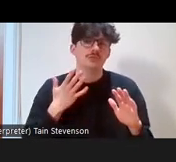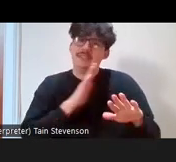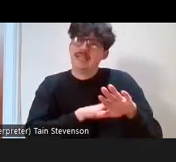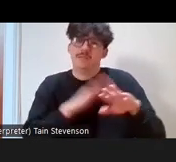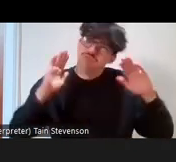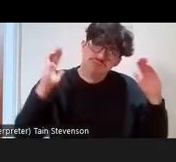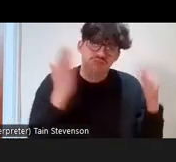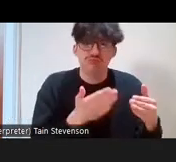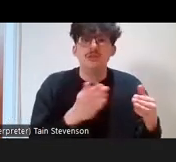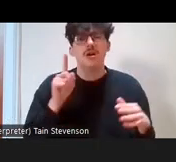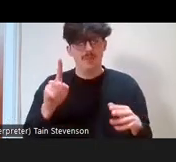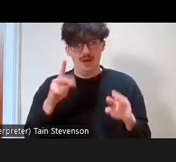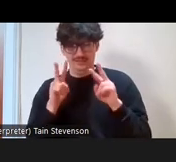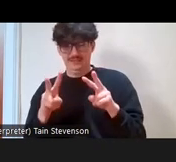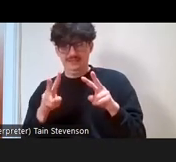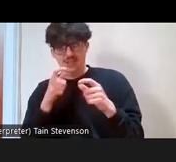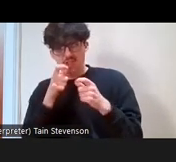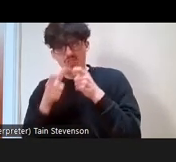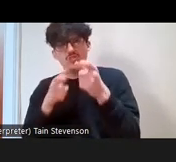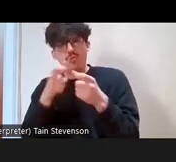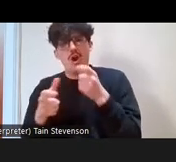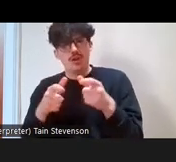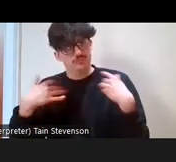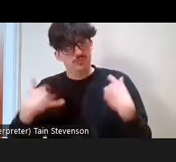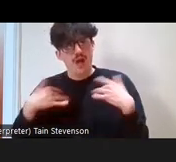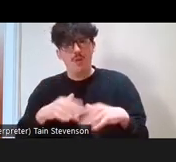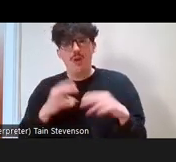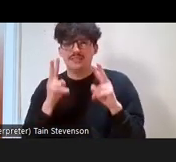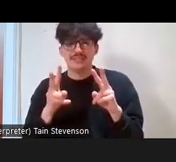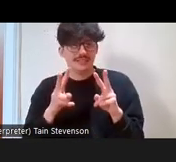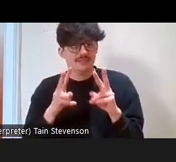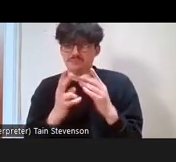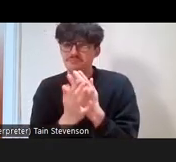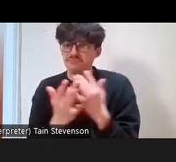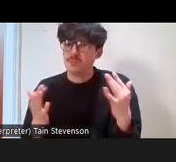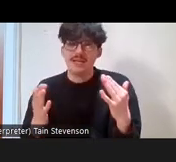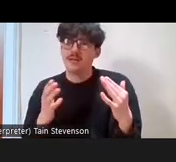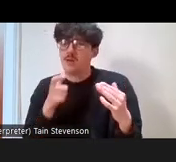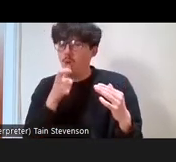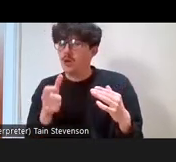is a brilliant word cloud, I can see like lots of things that are definitely barriers and it's great